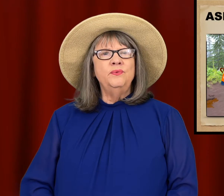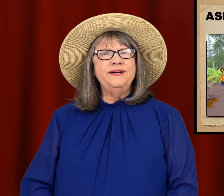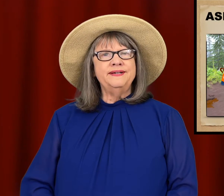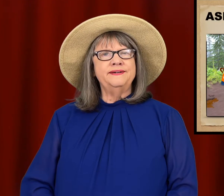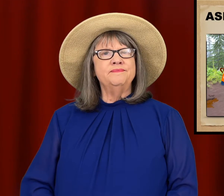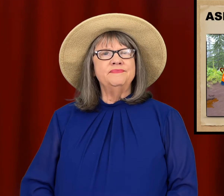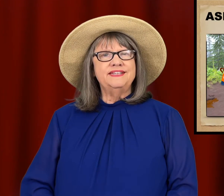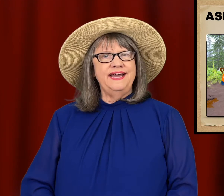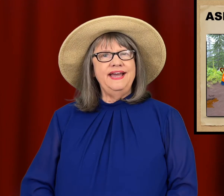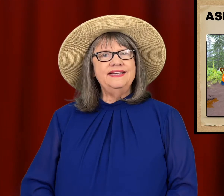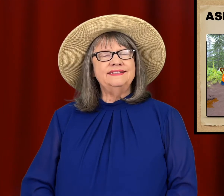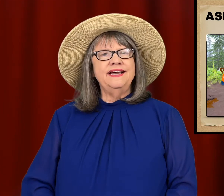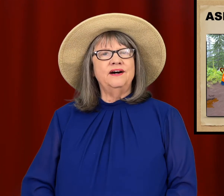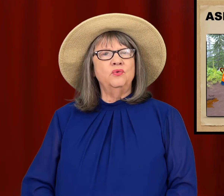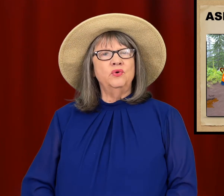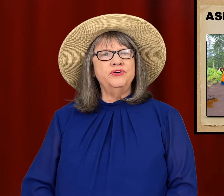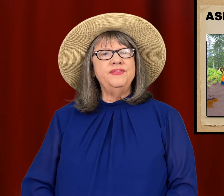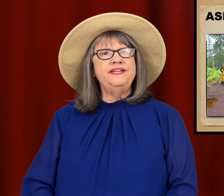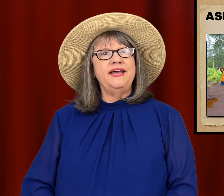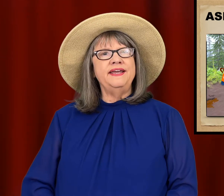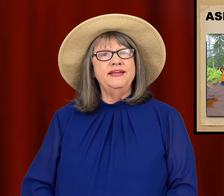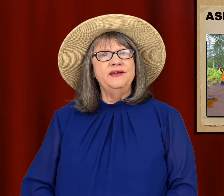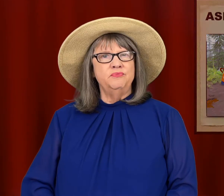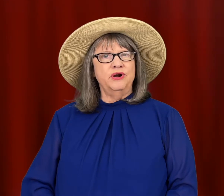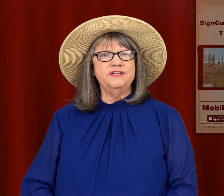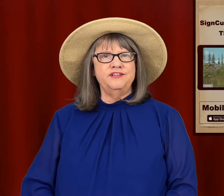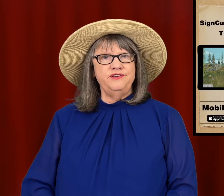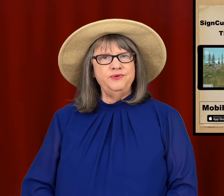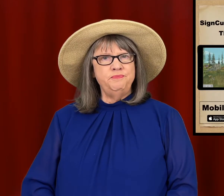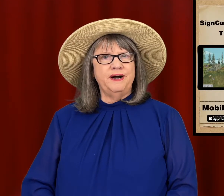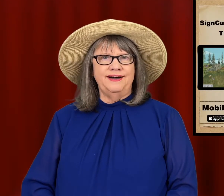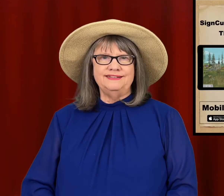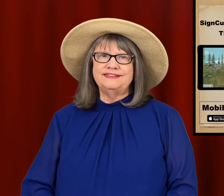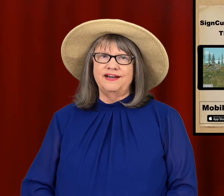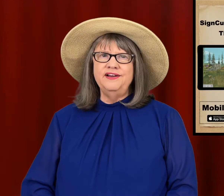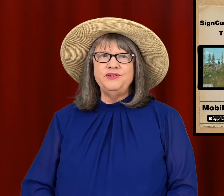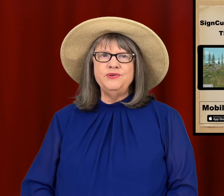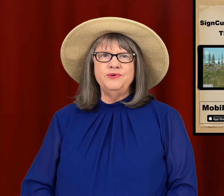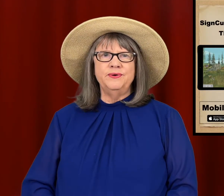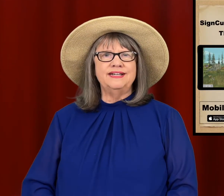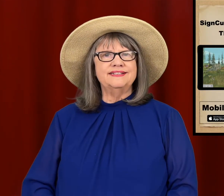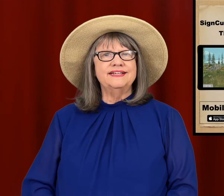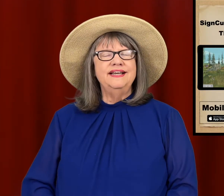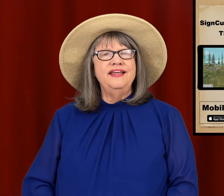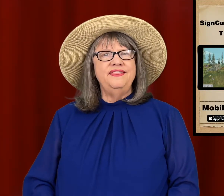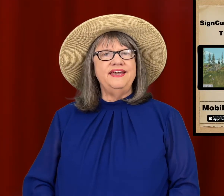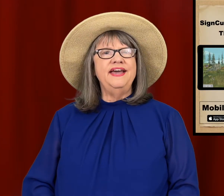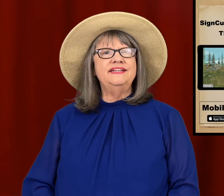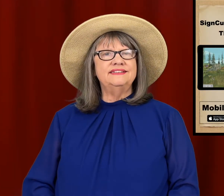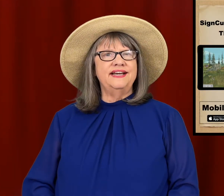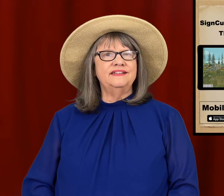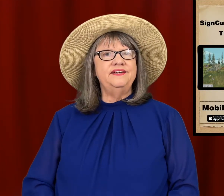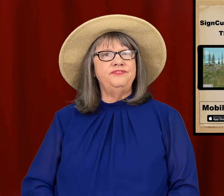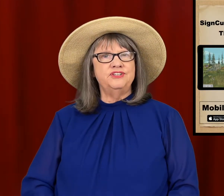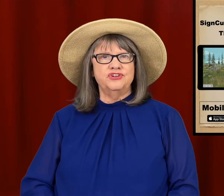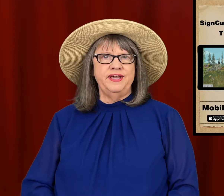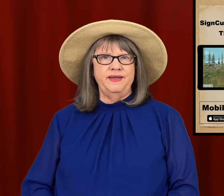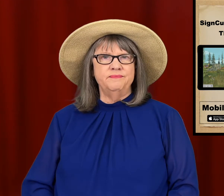Welcome to ASL Word Of The Day brought to you by SignCueQuest, The ASL Adventure Game.